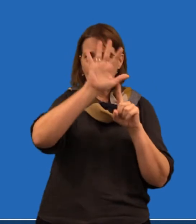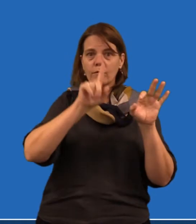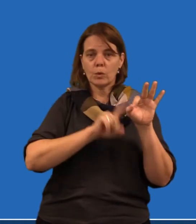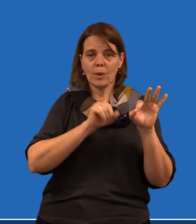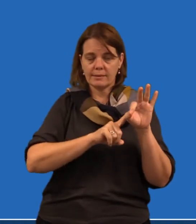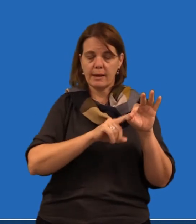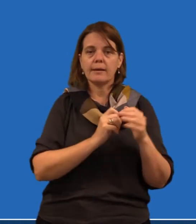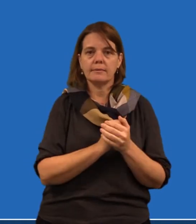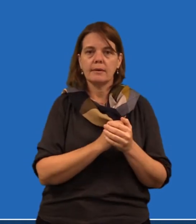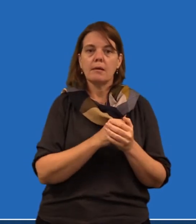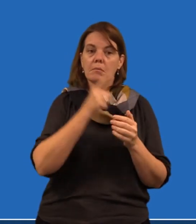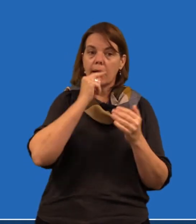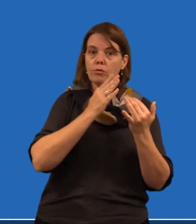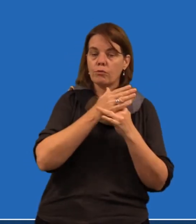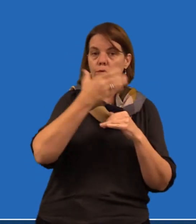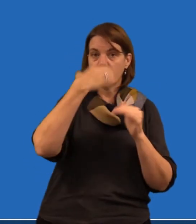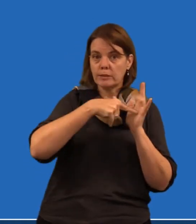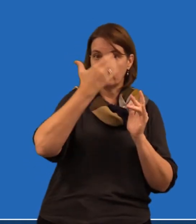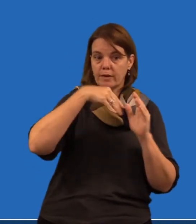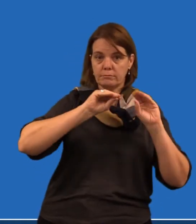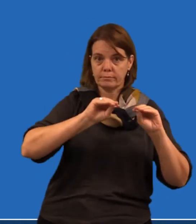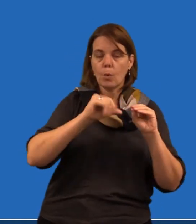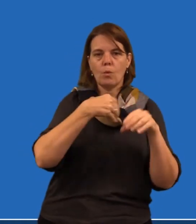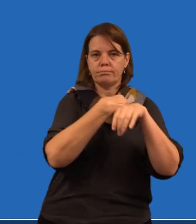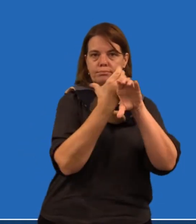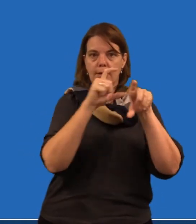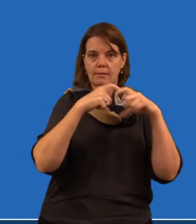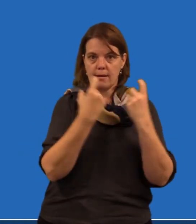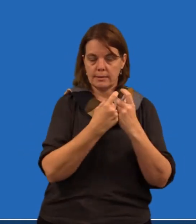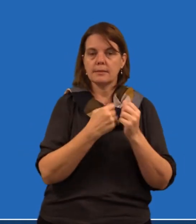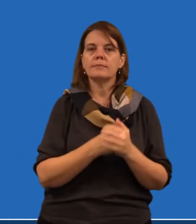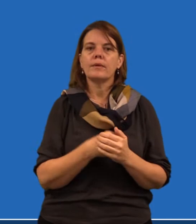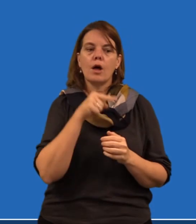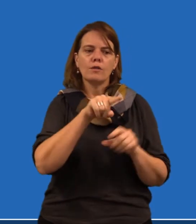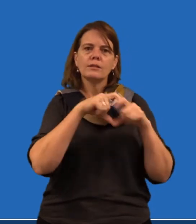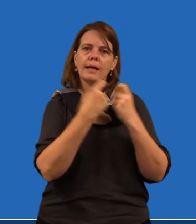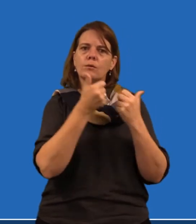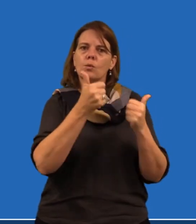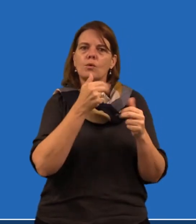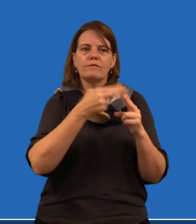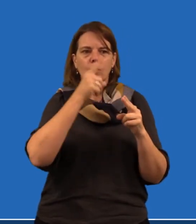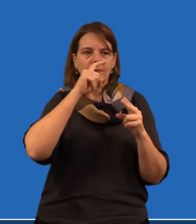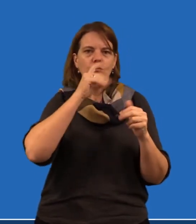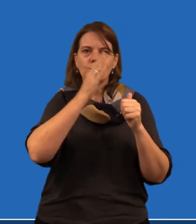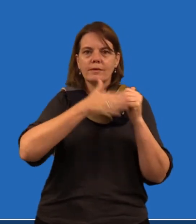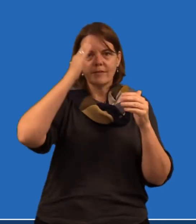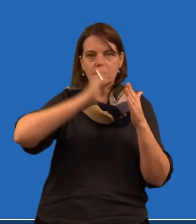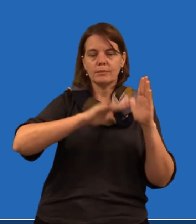all over Queensland. That could be through face-to-face or through video conferencing. The classes are good for people who have